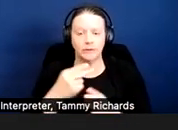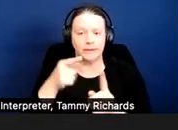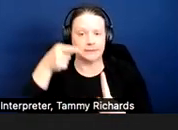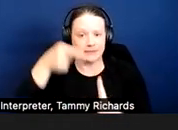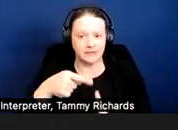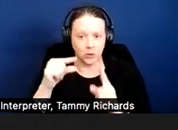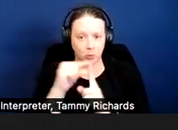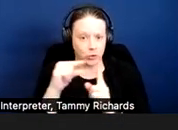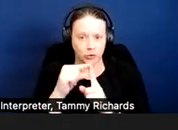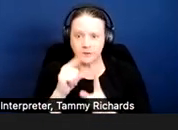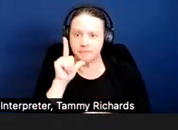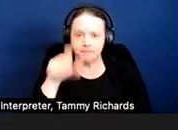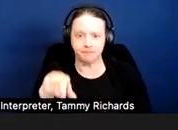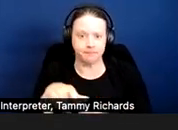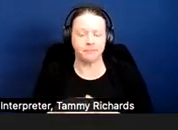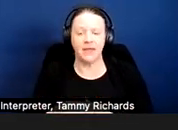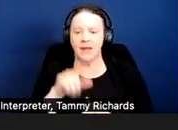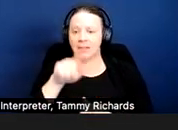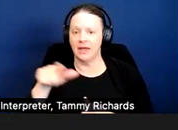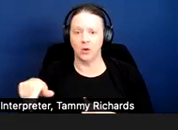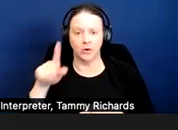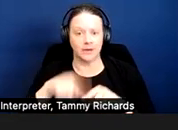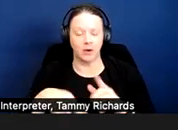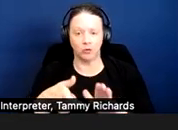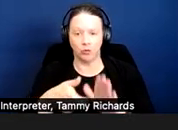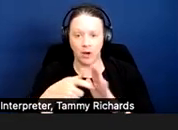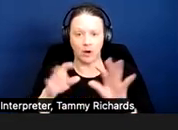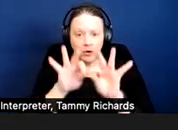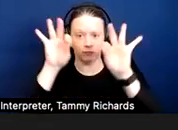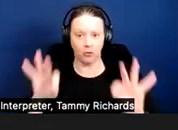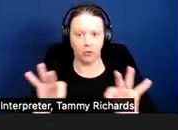A landlord cannot require forms or special procedures.